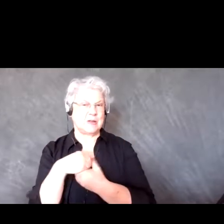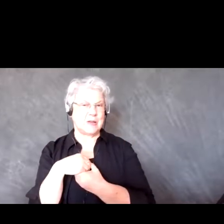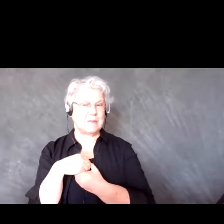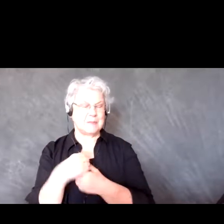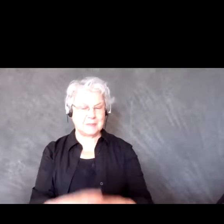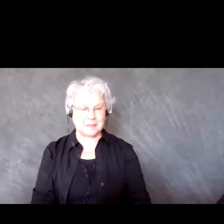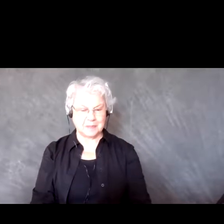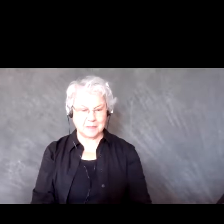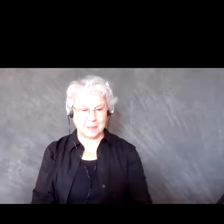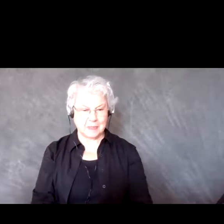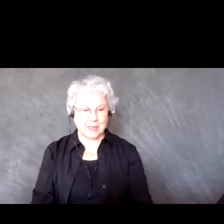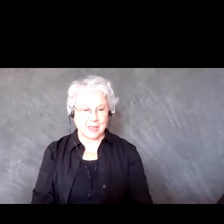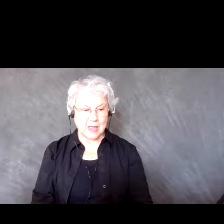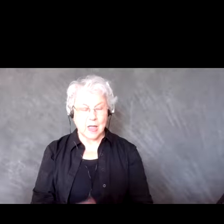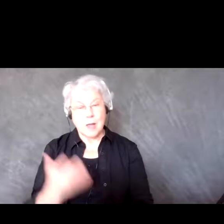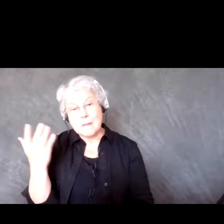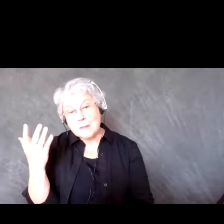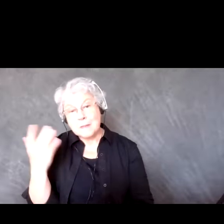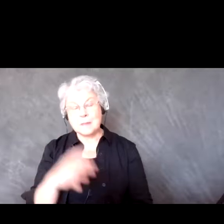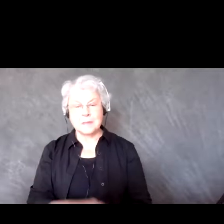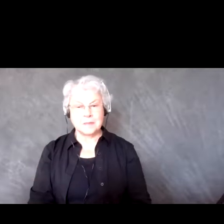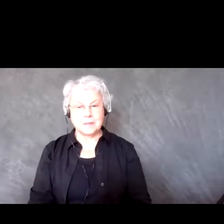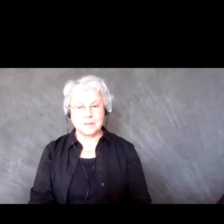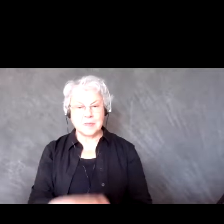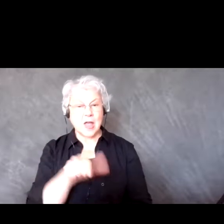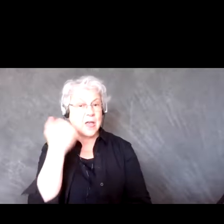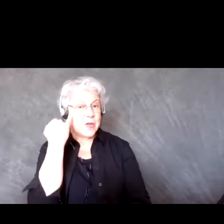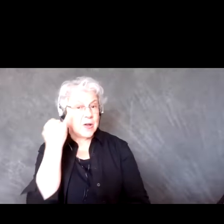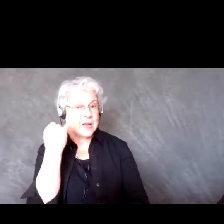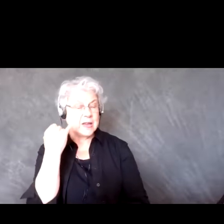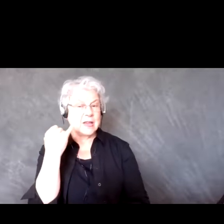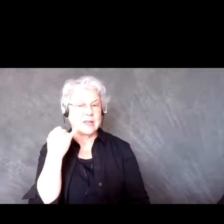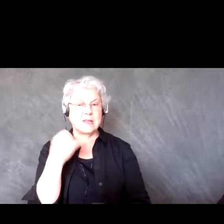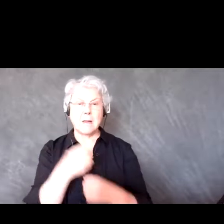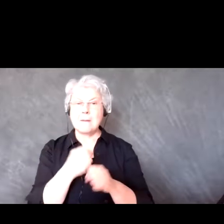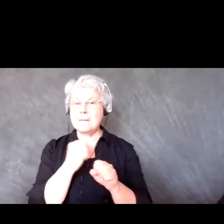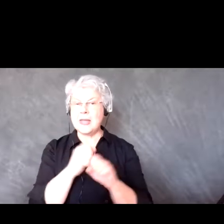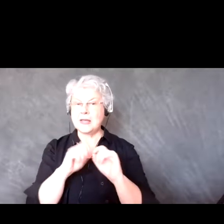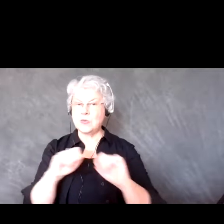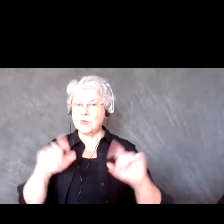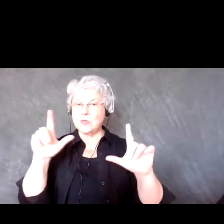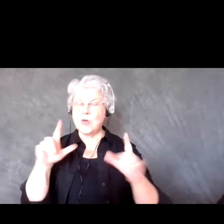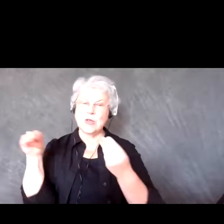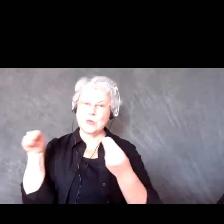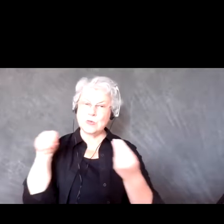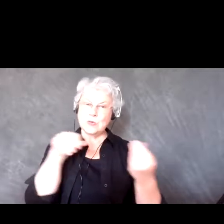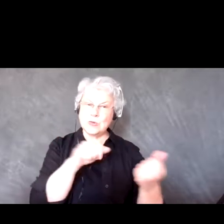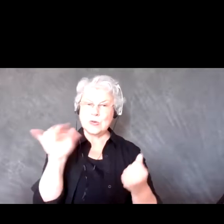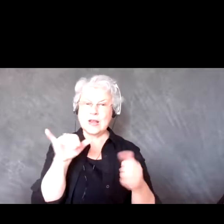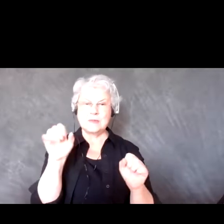But other than that, making it as kind of, fluid as you can, having a really good agenda